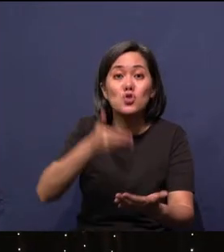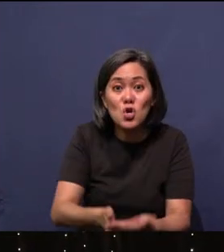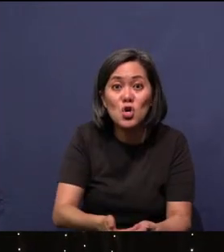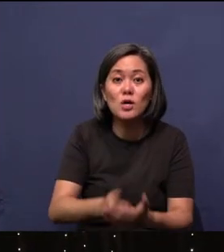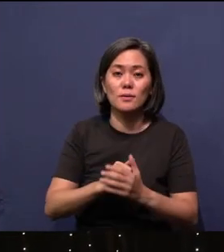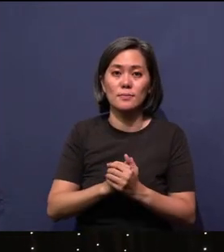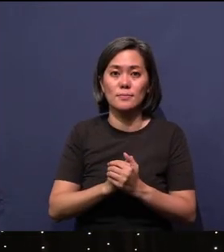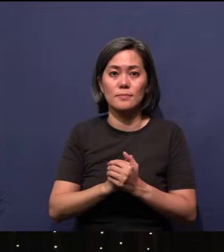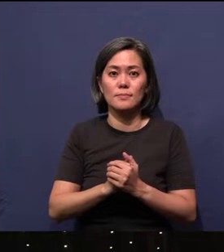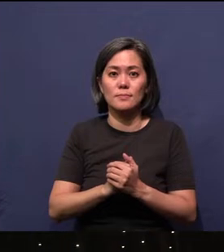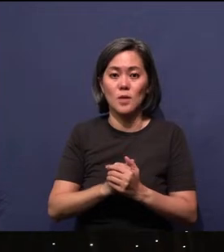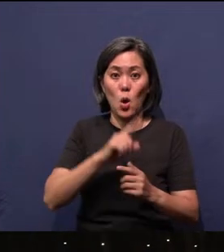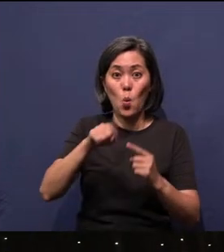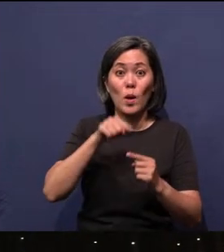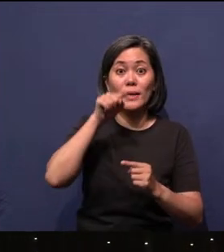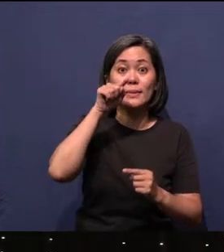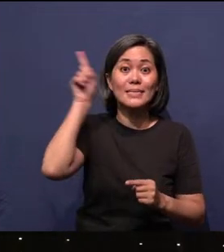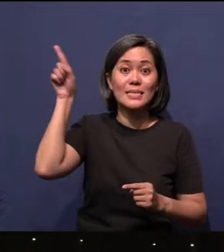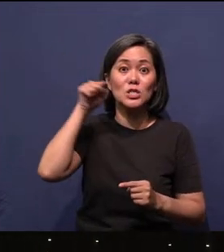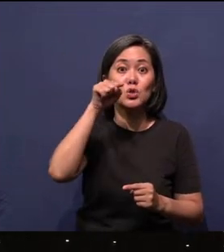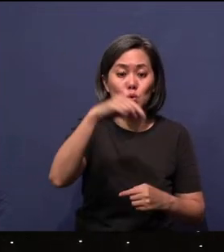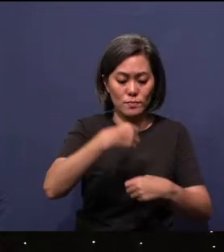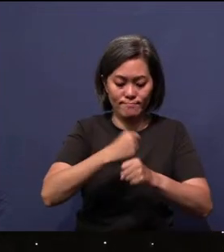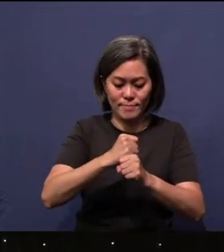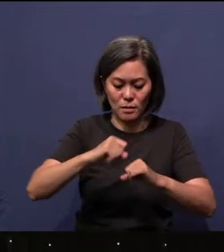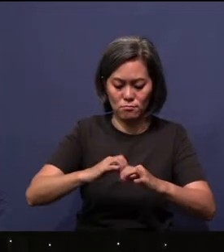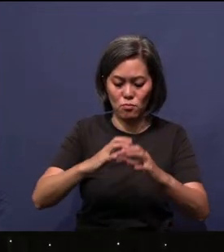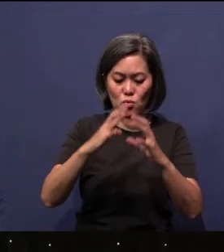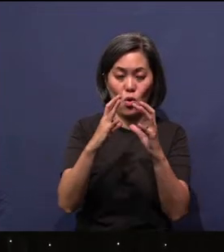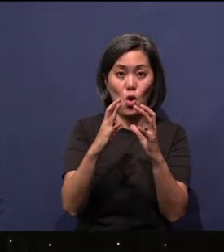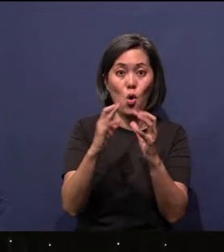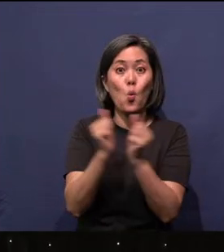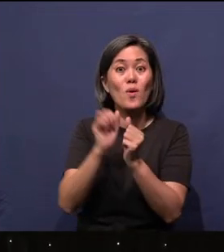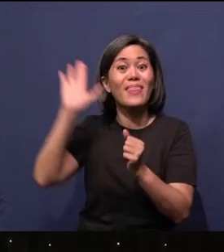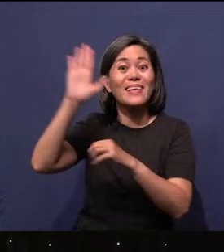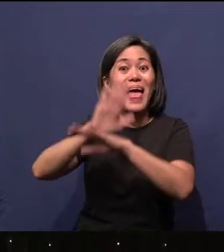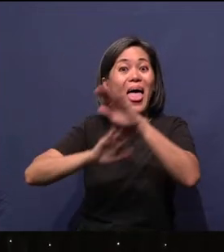And then when He shaped you, the human, with His hands, when hH breathed from His